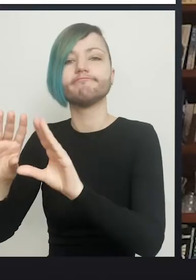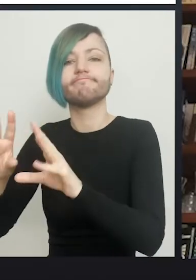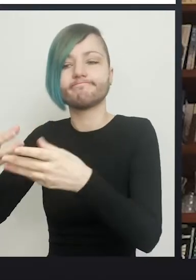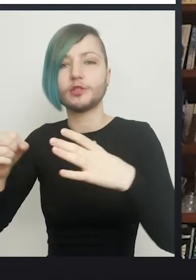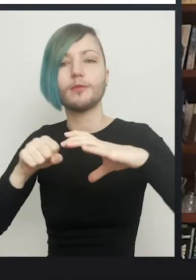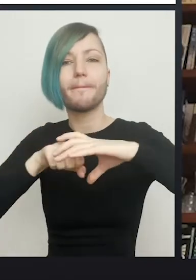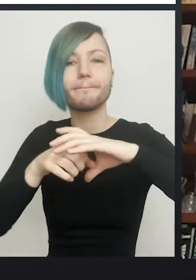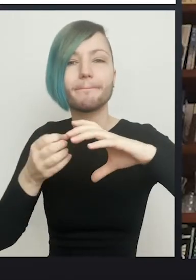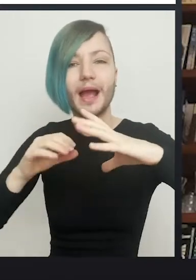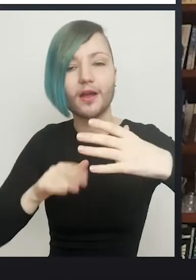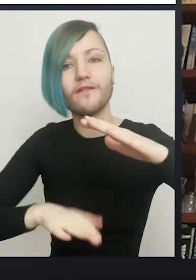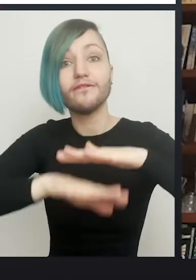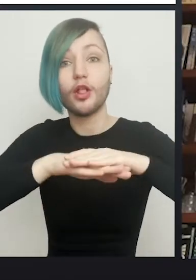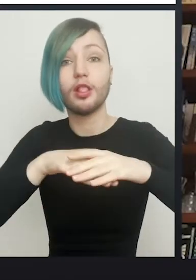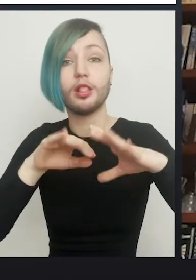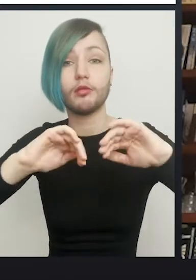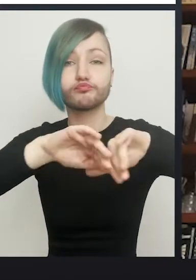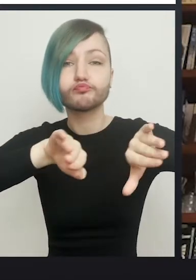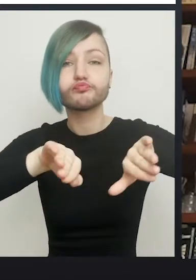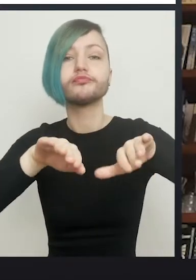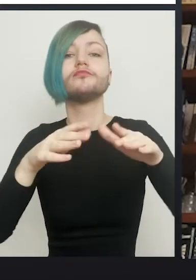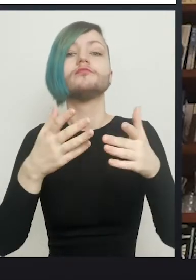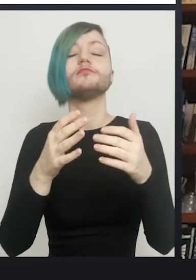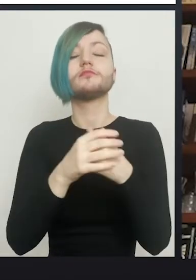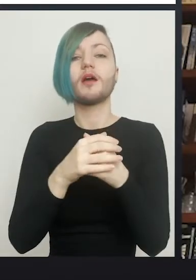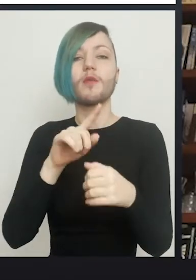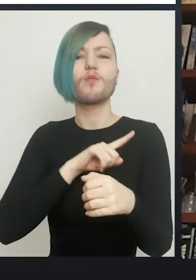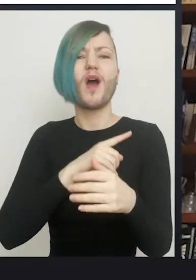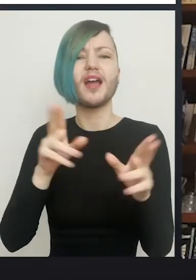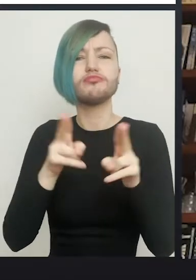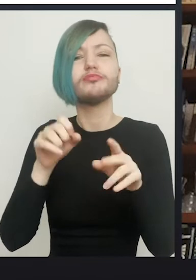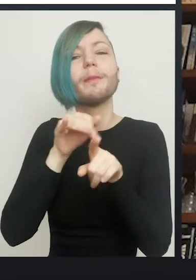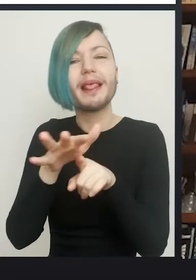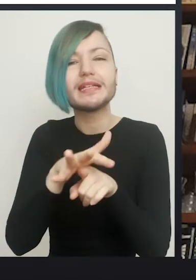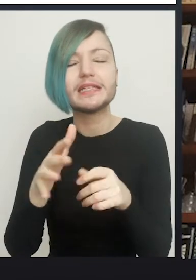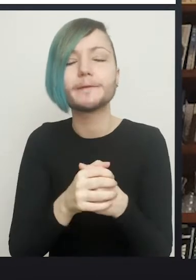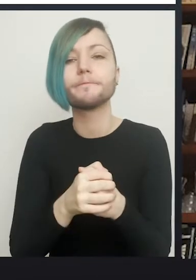We can move on then to the rest of the operation, the first part of which is to remove the testes.